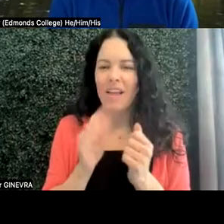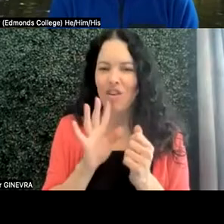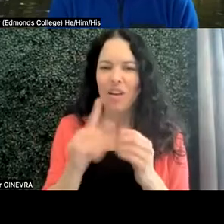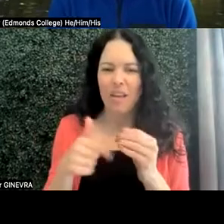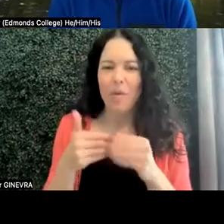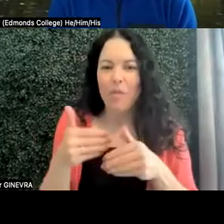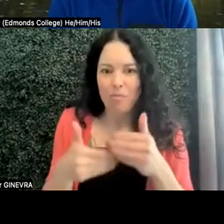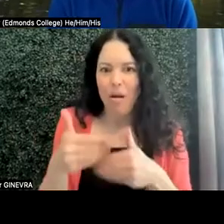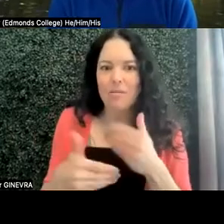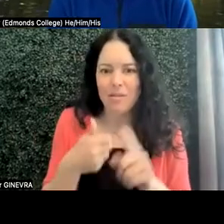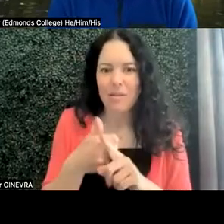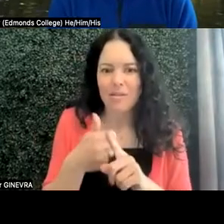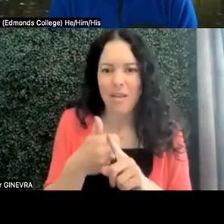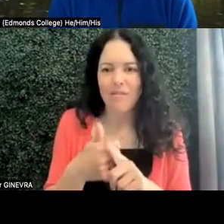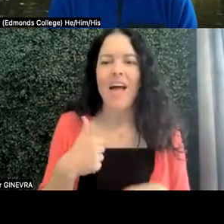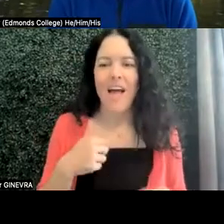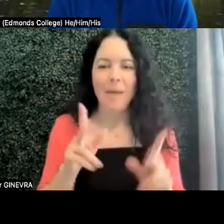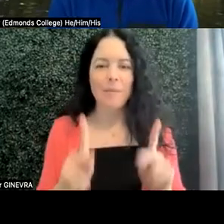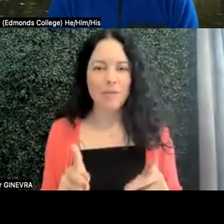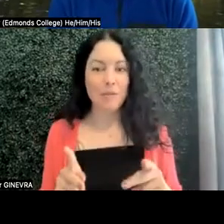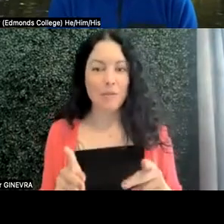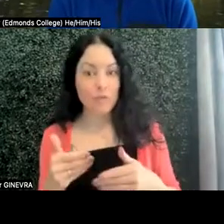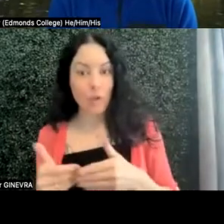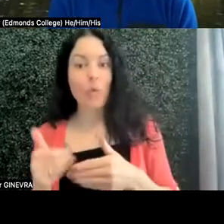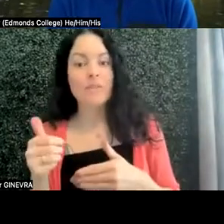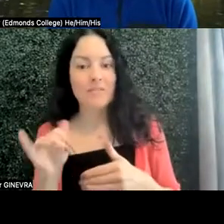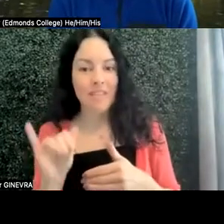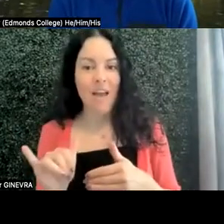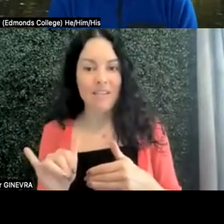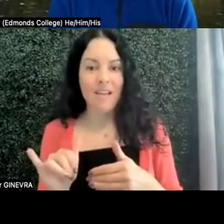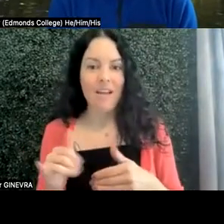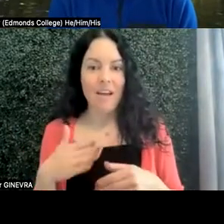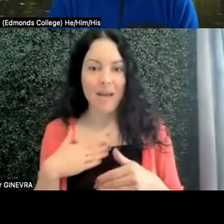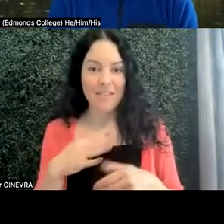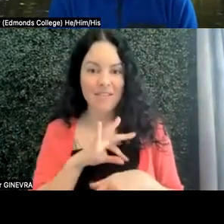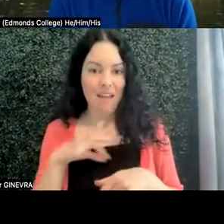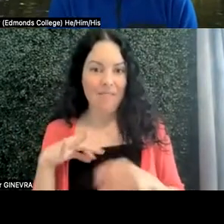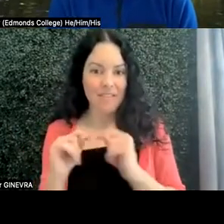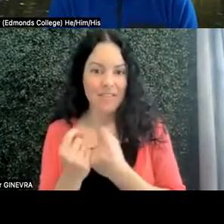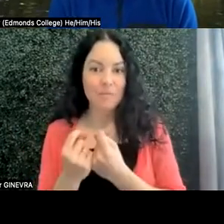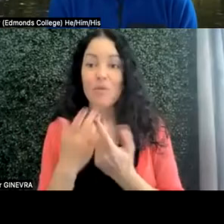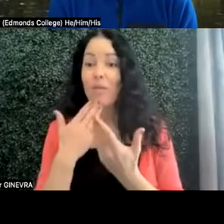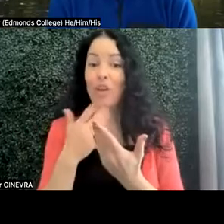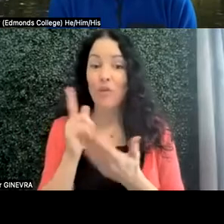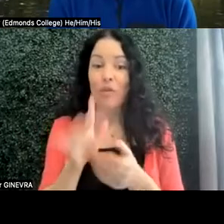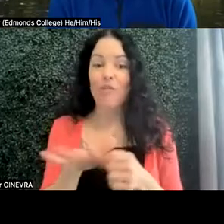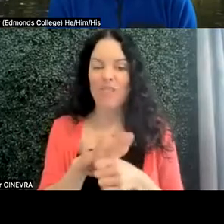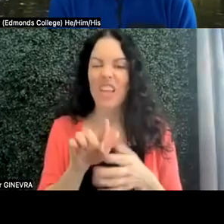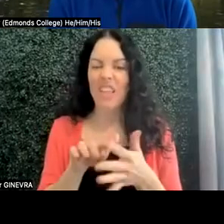I'm the one who's closest to that on our staff, so thank you for filling in on that, because it is always